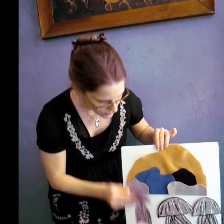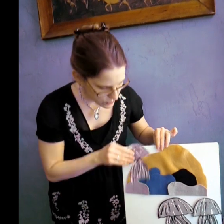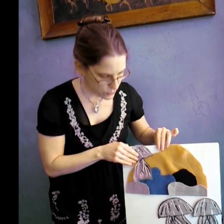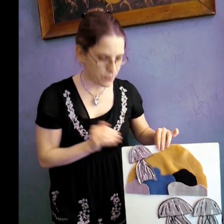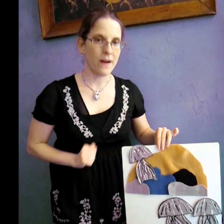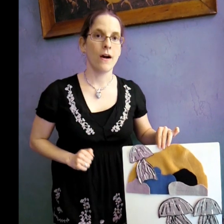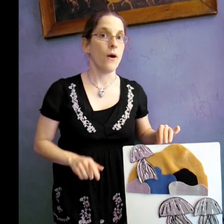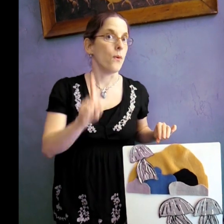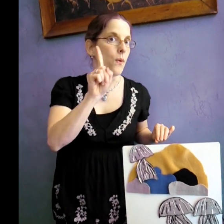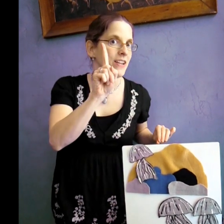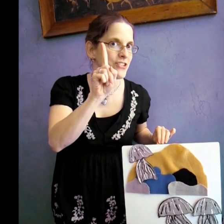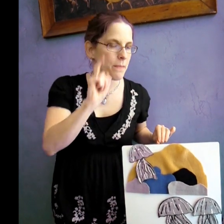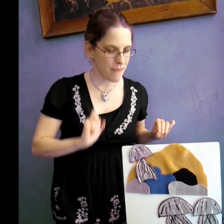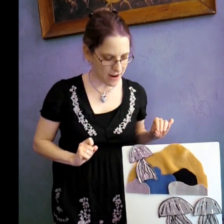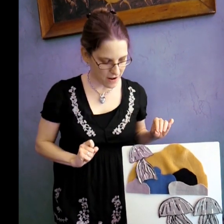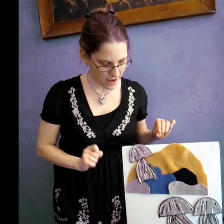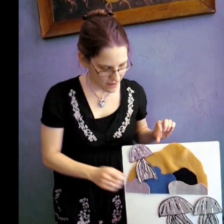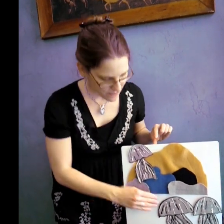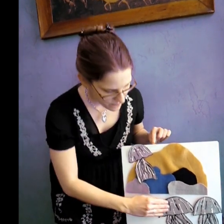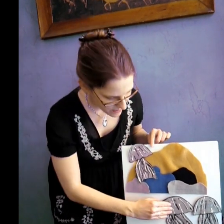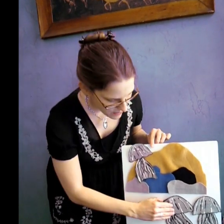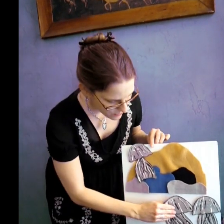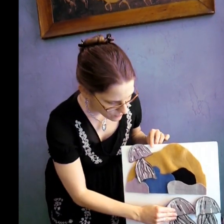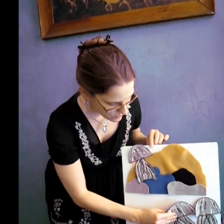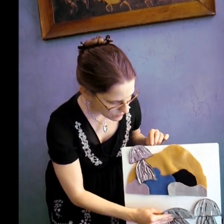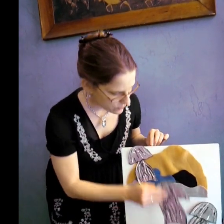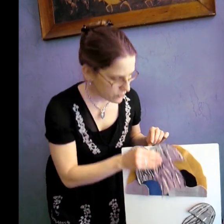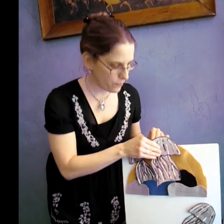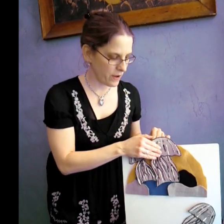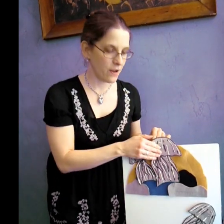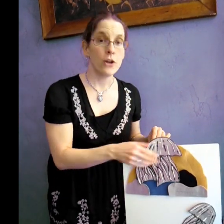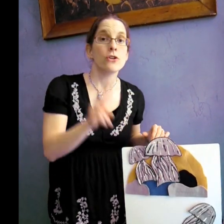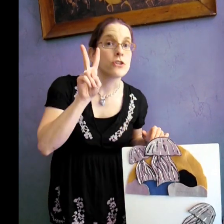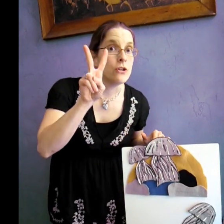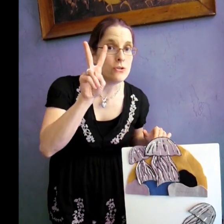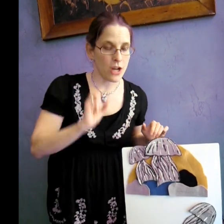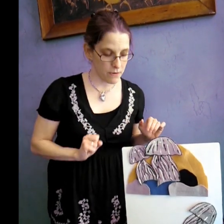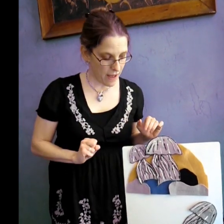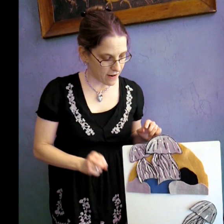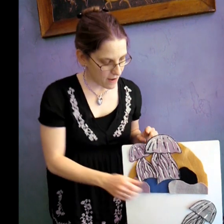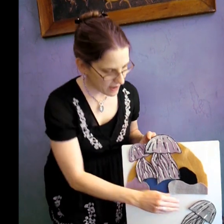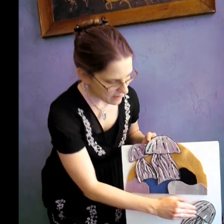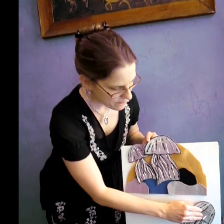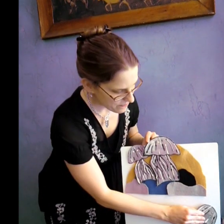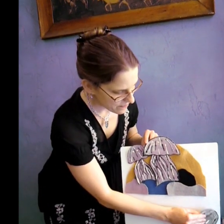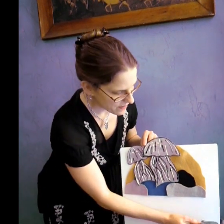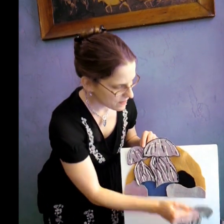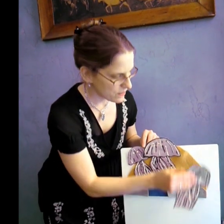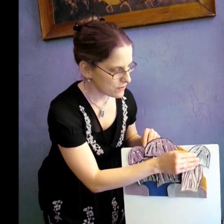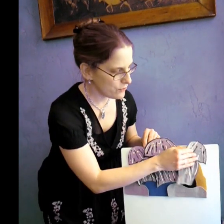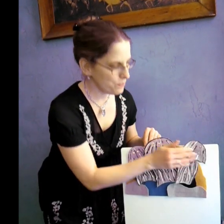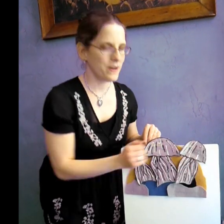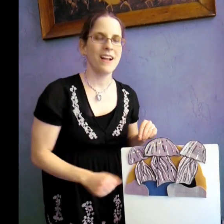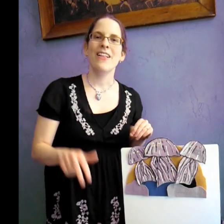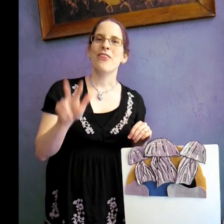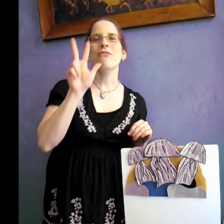But...Zoop! One jumped back on! Zoop! Two jumped back on! Zoop!